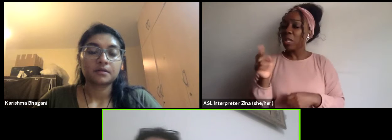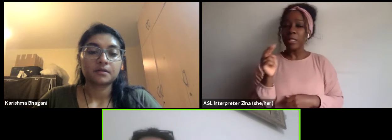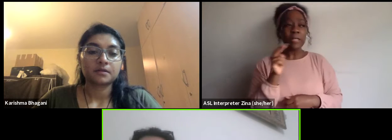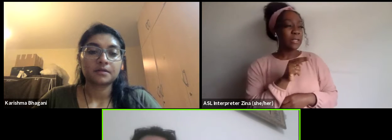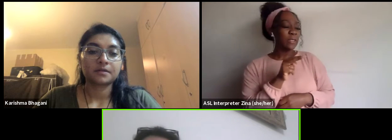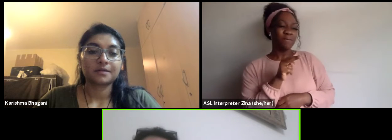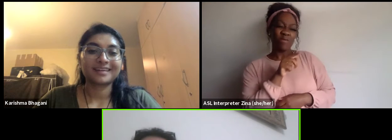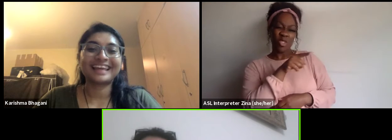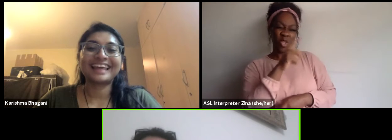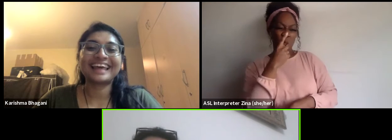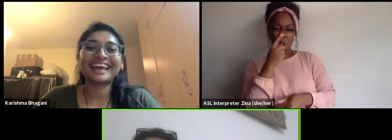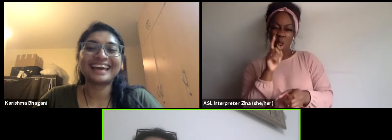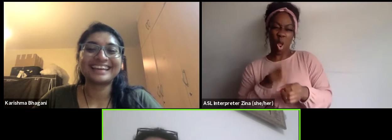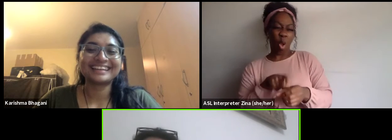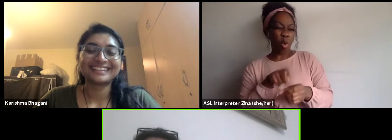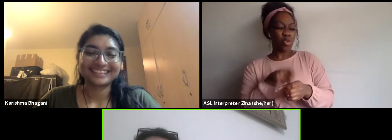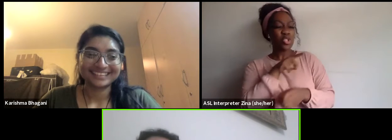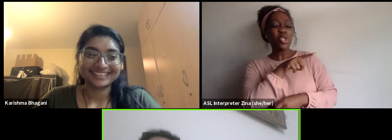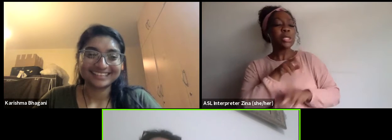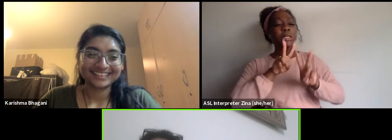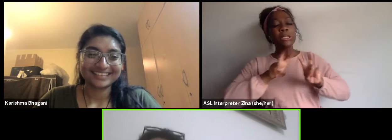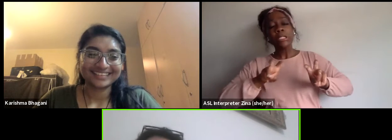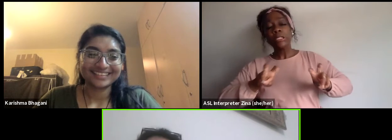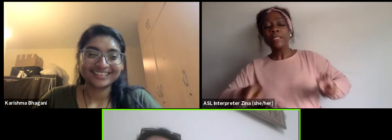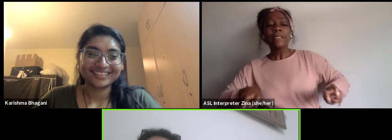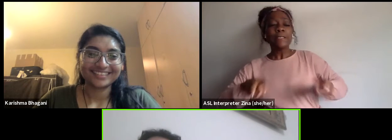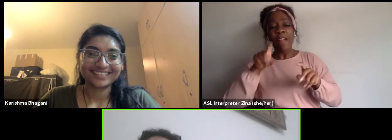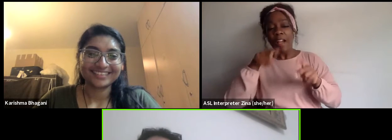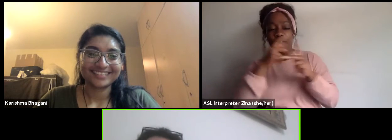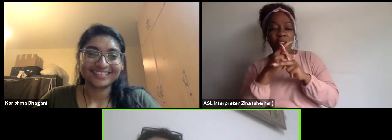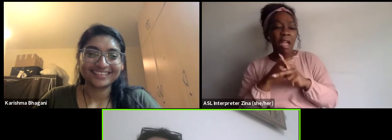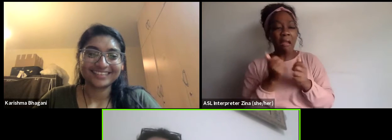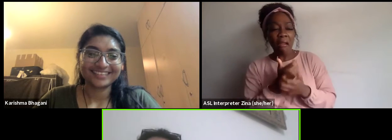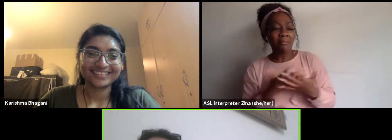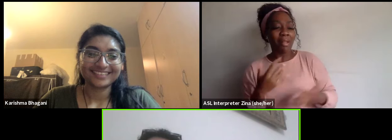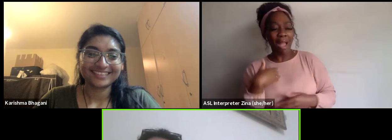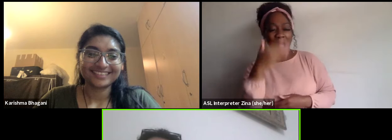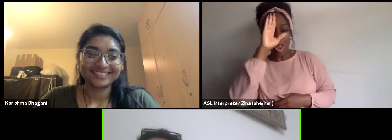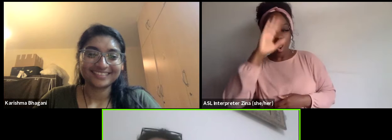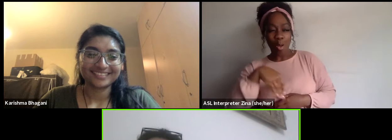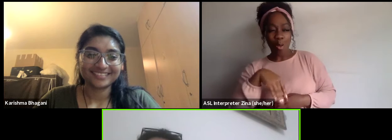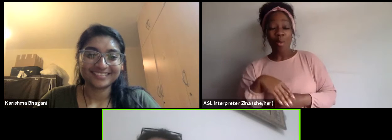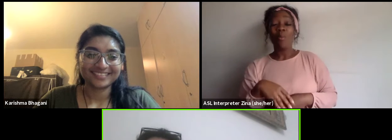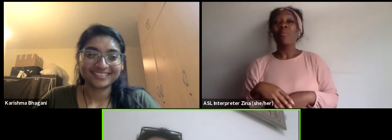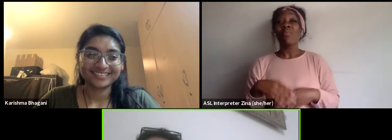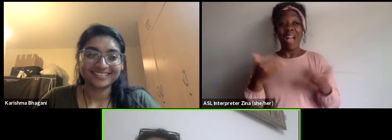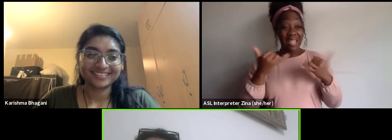"You dig things that you like to find out. "I still have a money budget for a six month